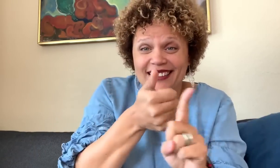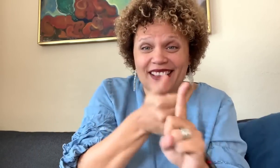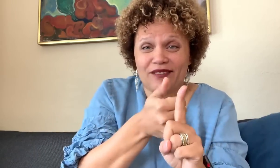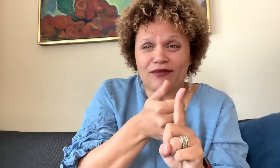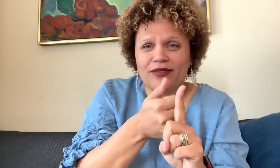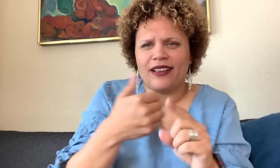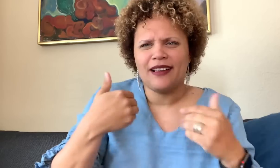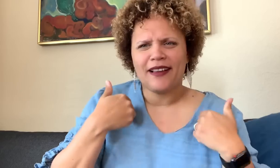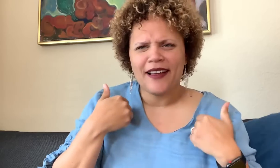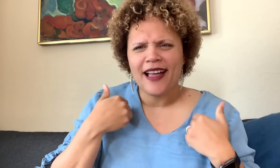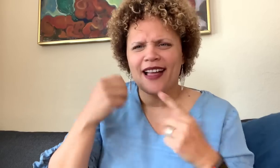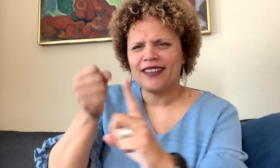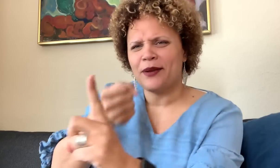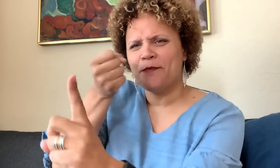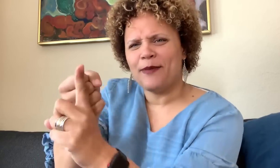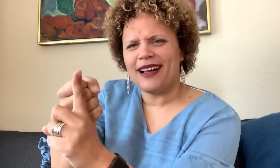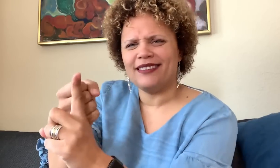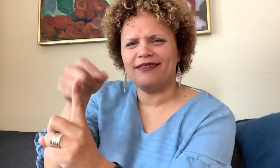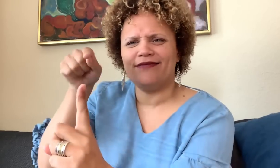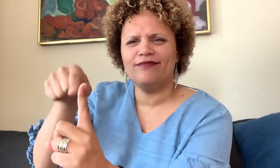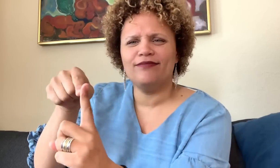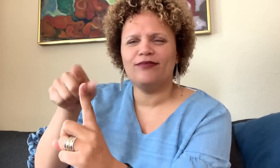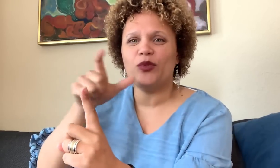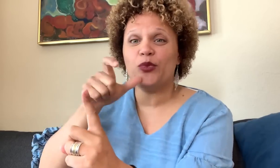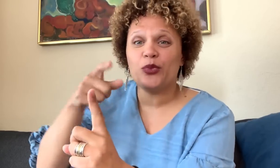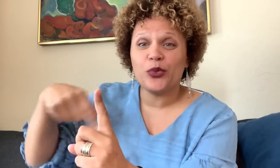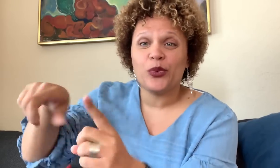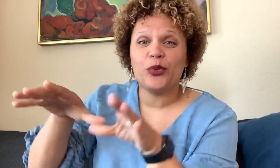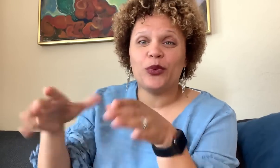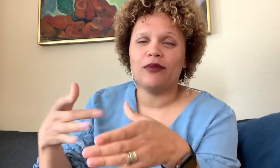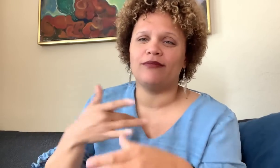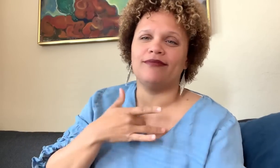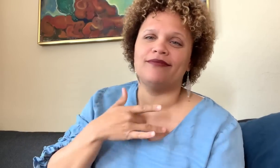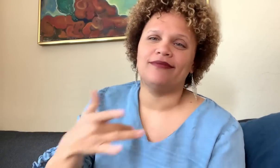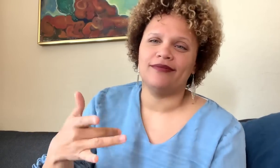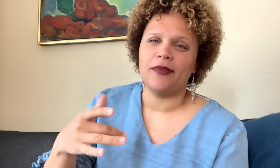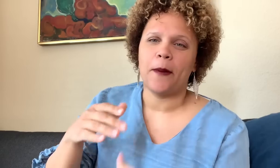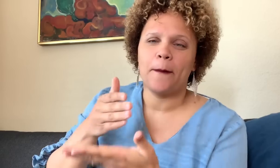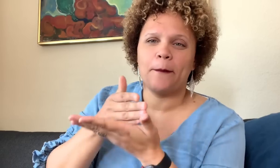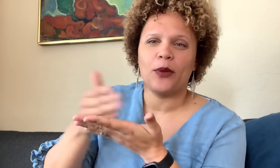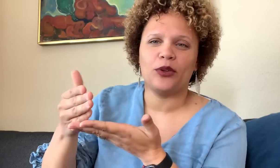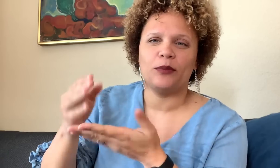But the action had an impact and that impact is typically